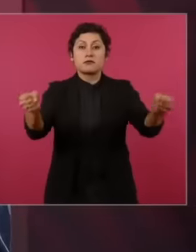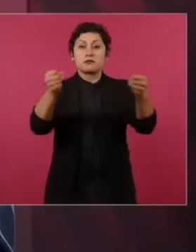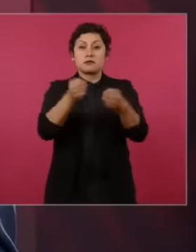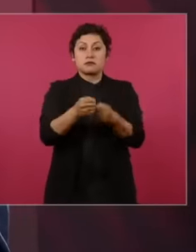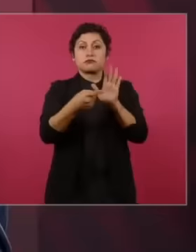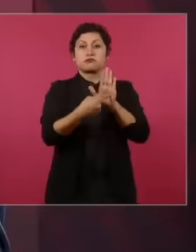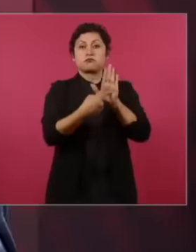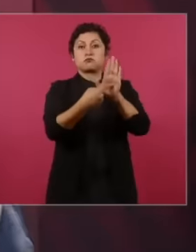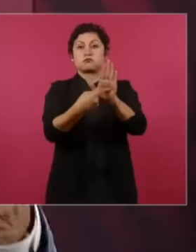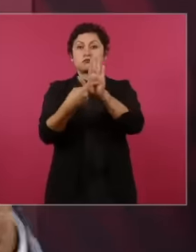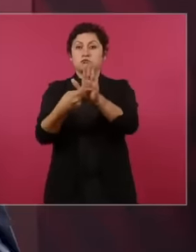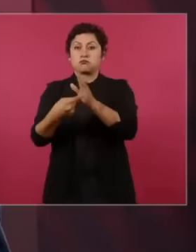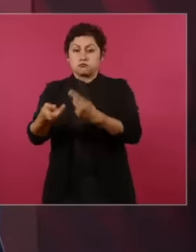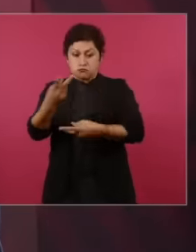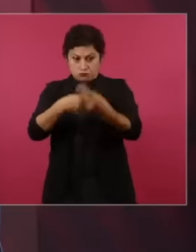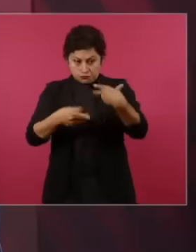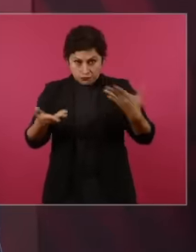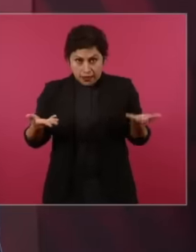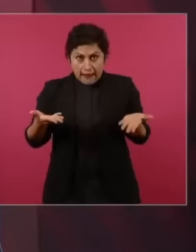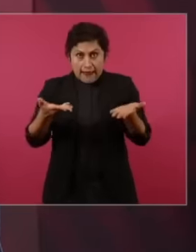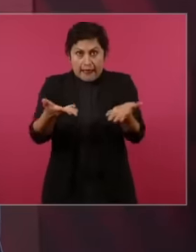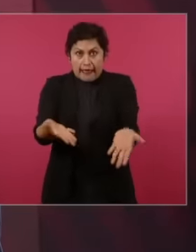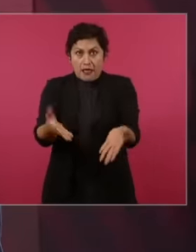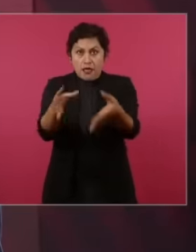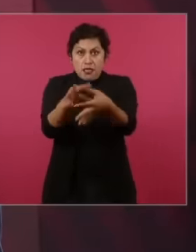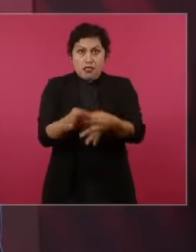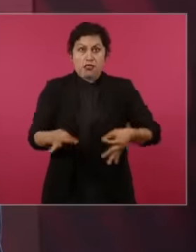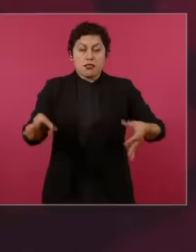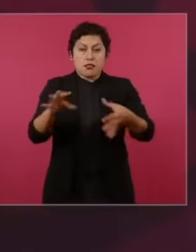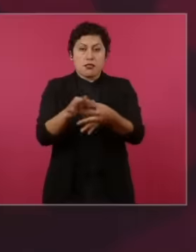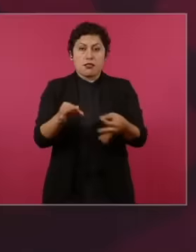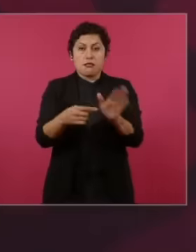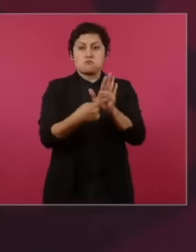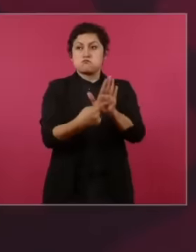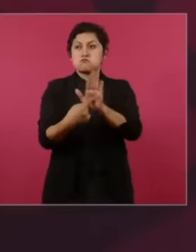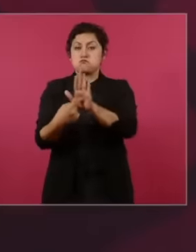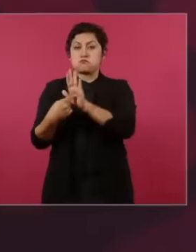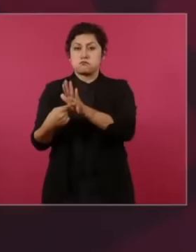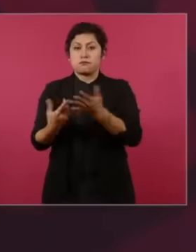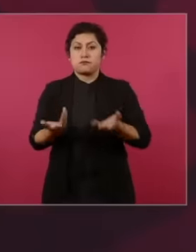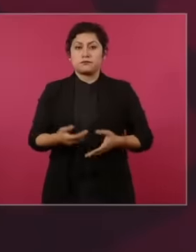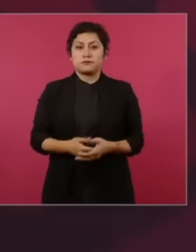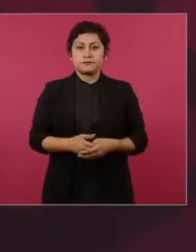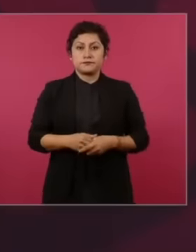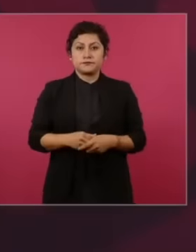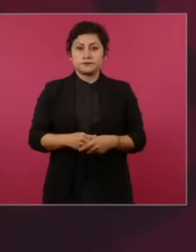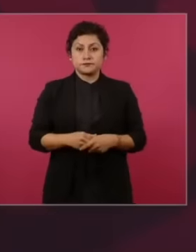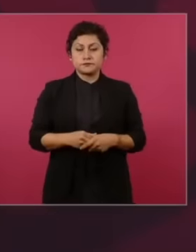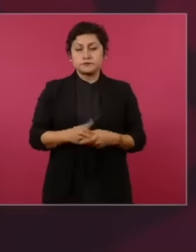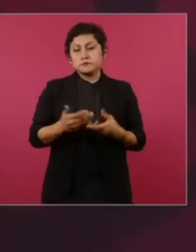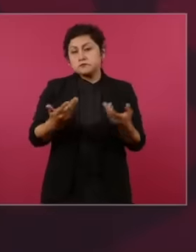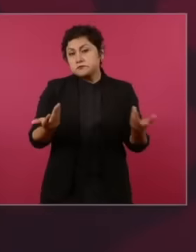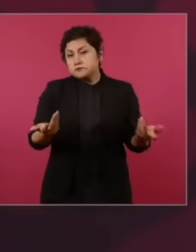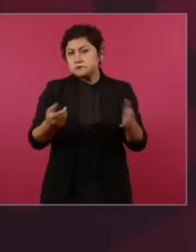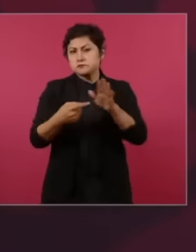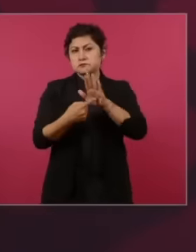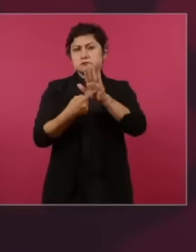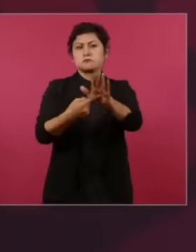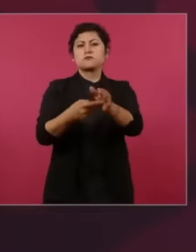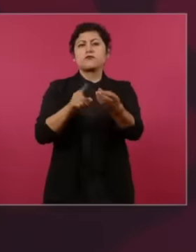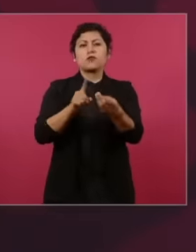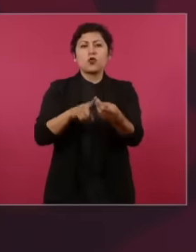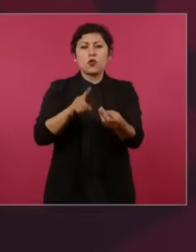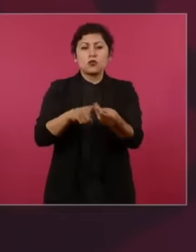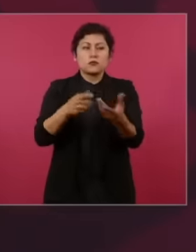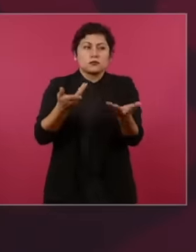present themselves in the State media,